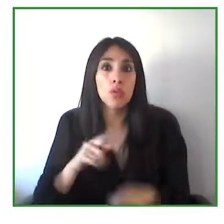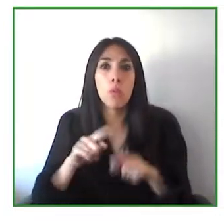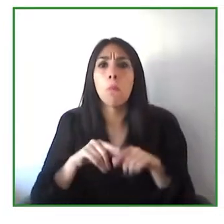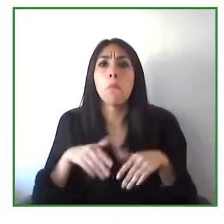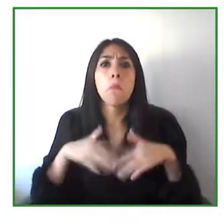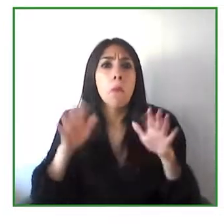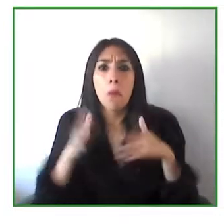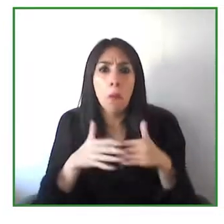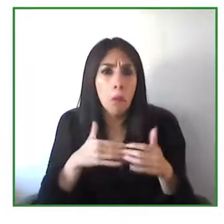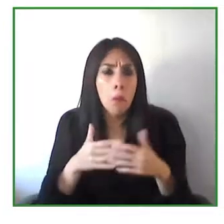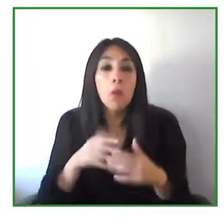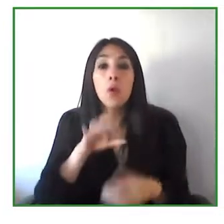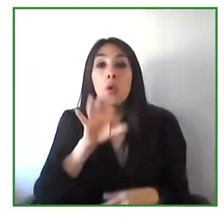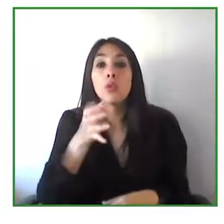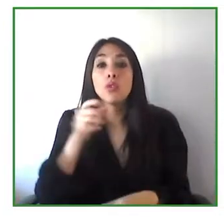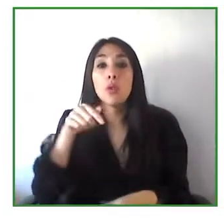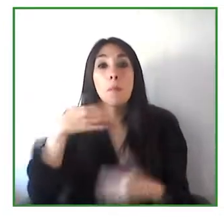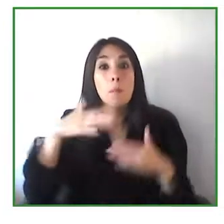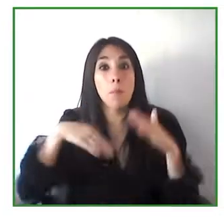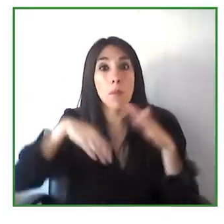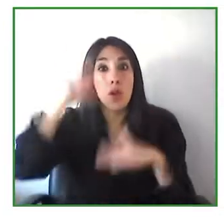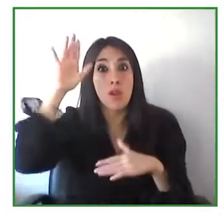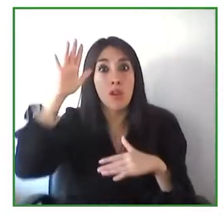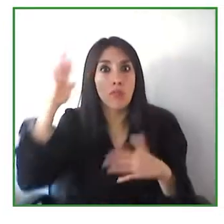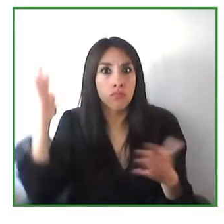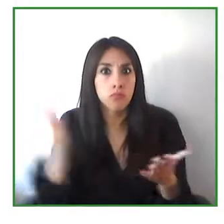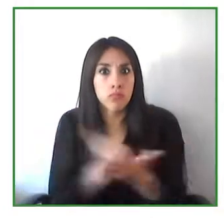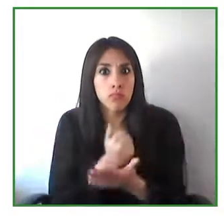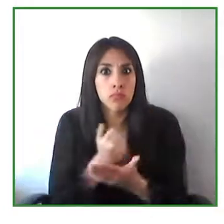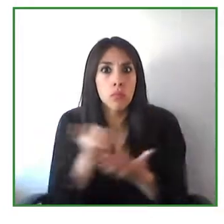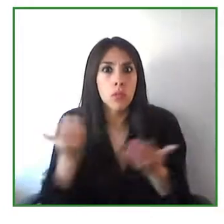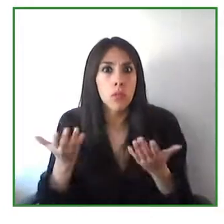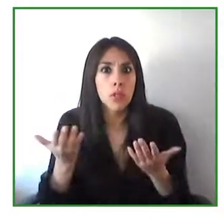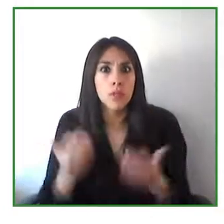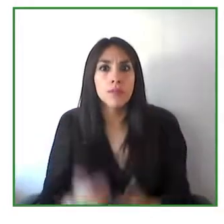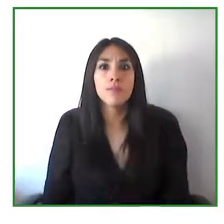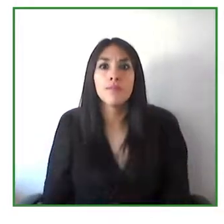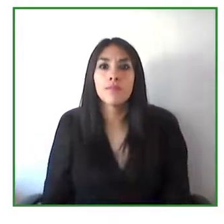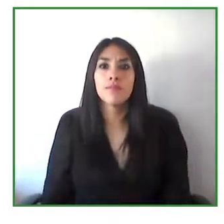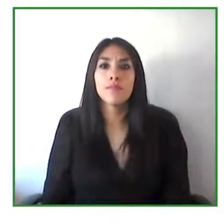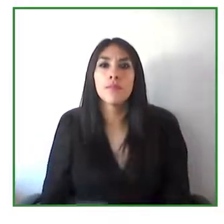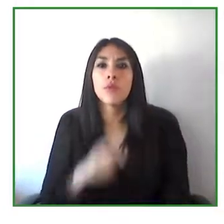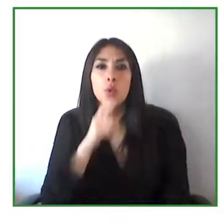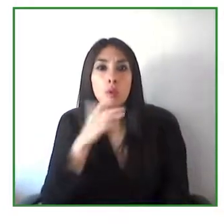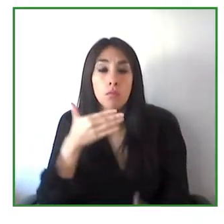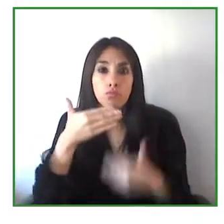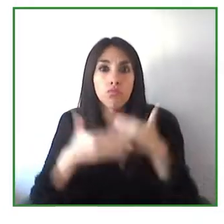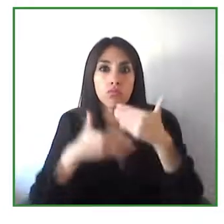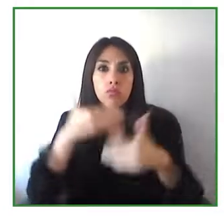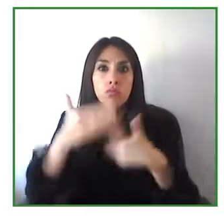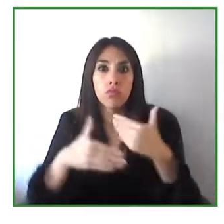are part of the rules to involve persons with disabilities in policy making and monitoring